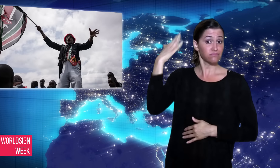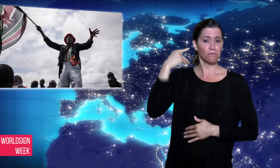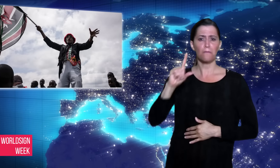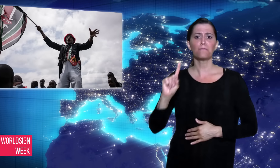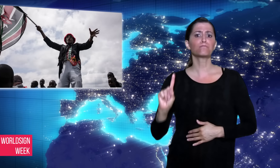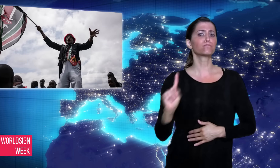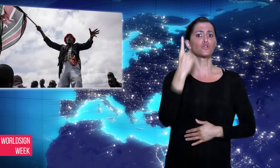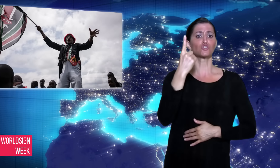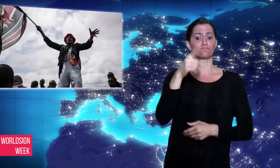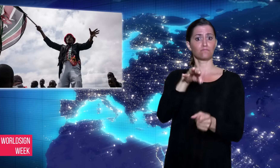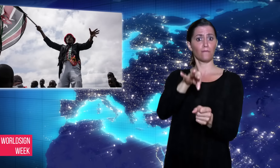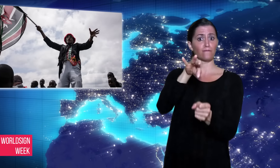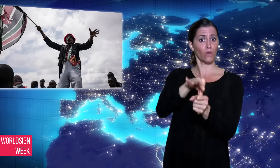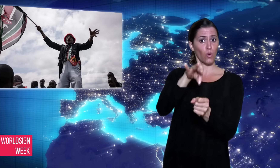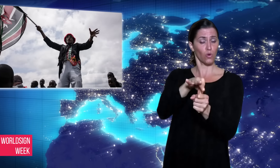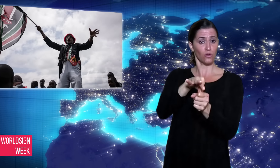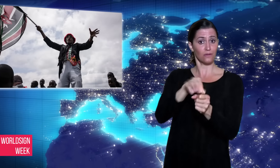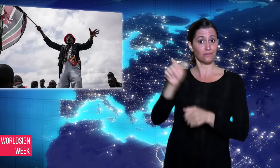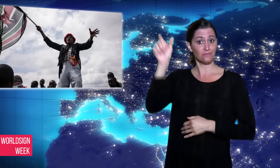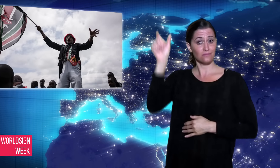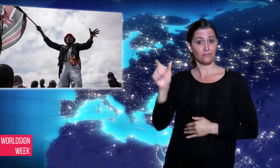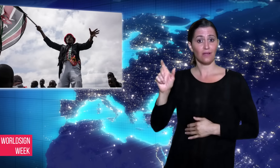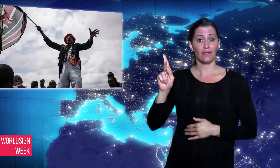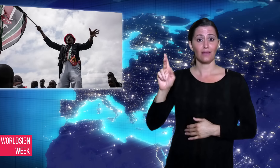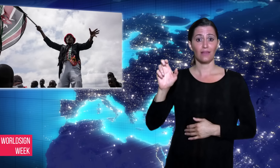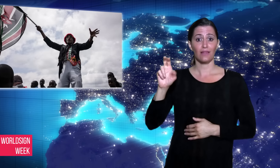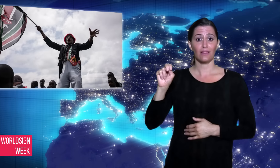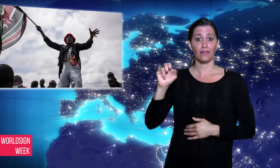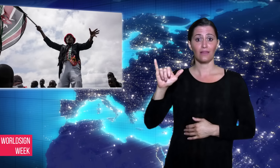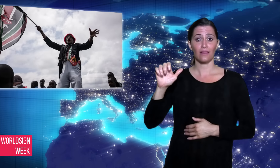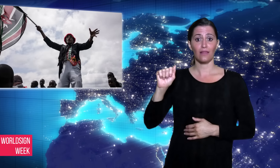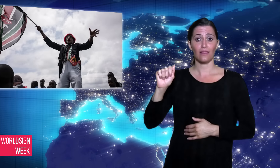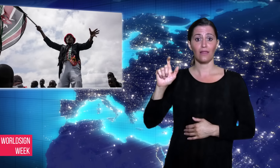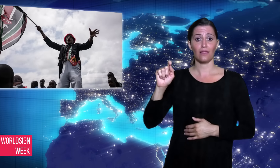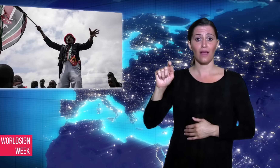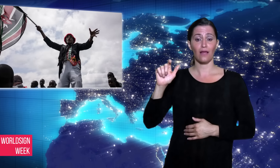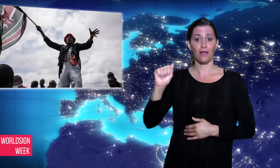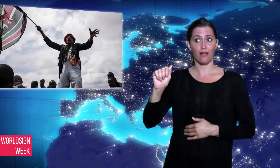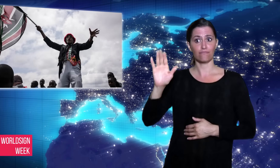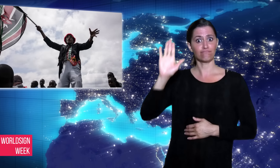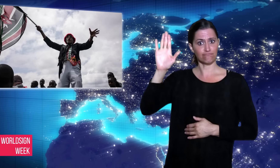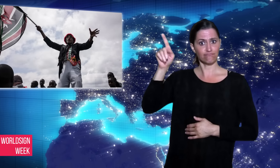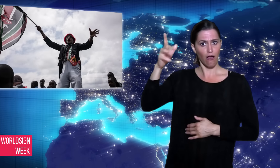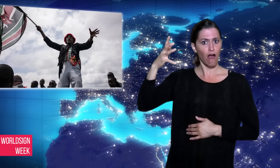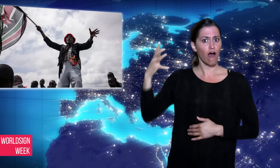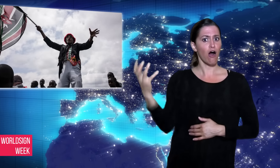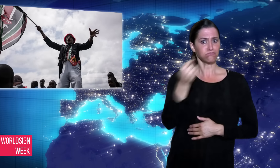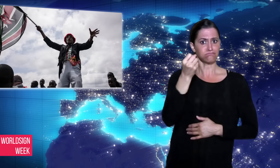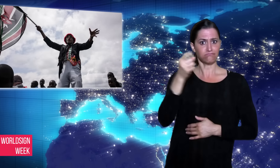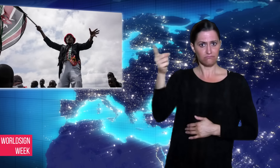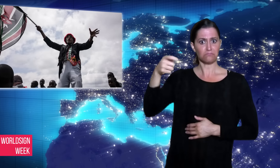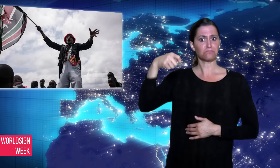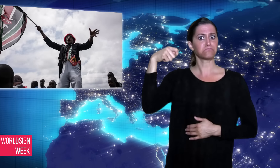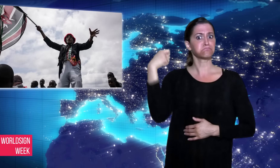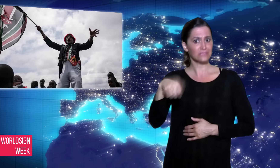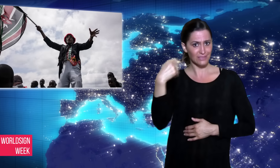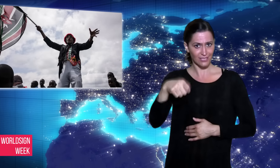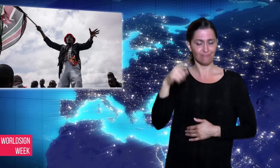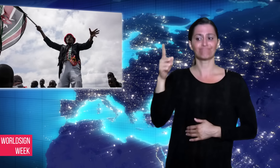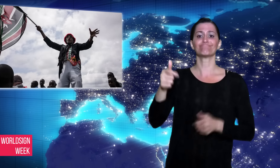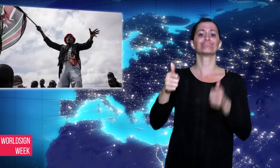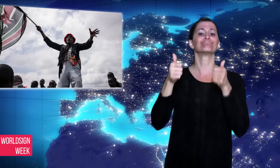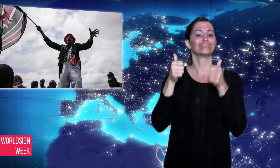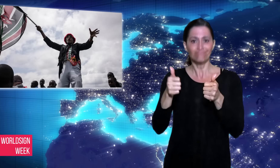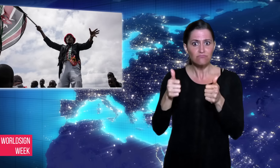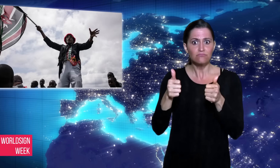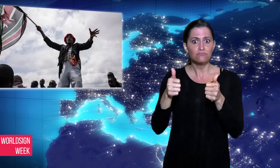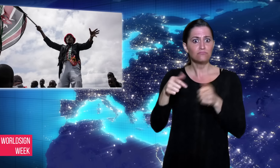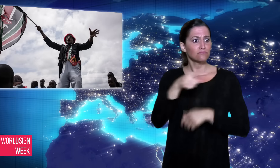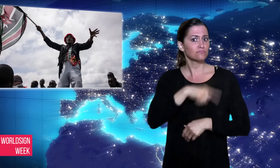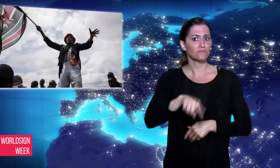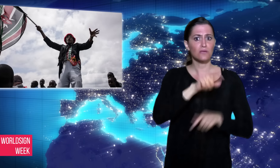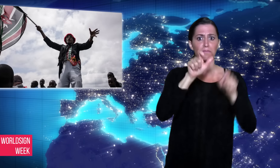nullified results of the first election